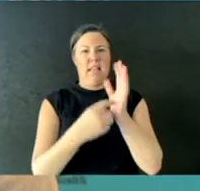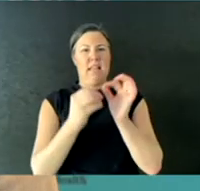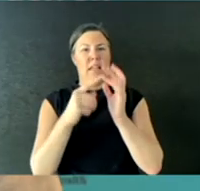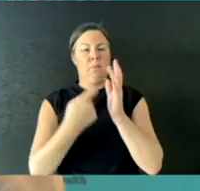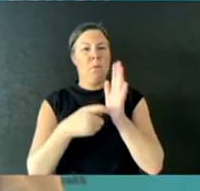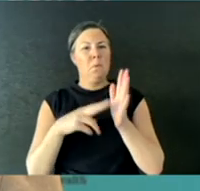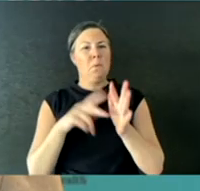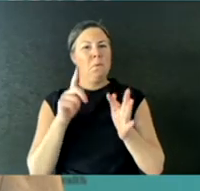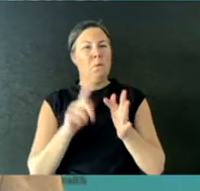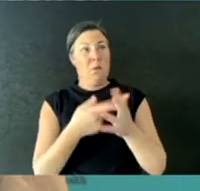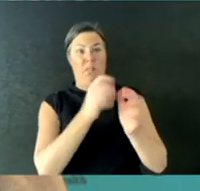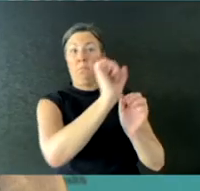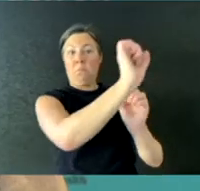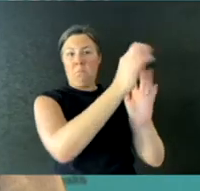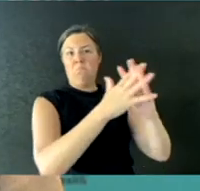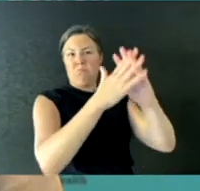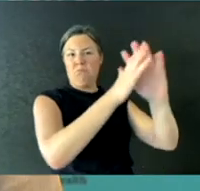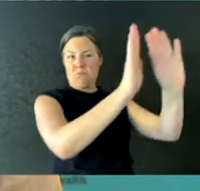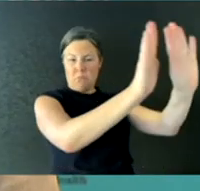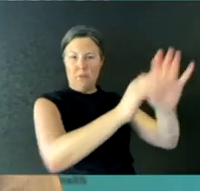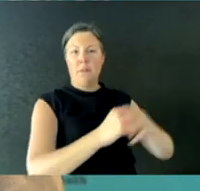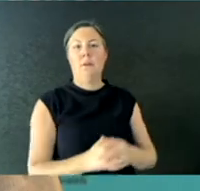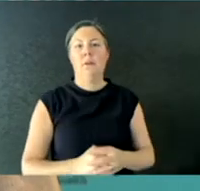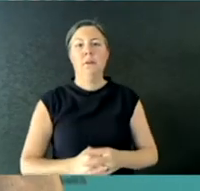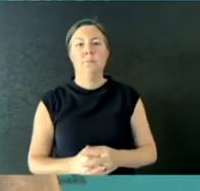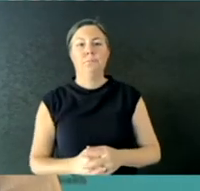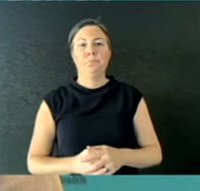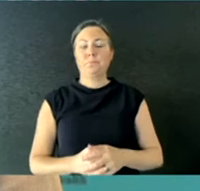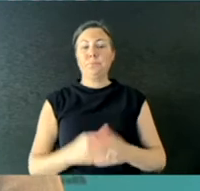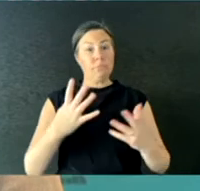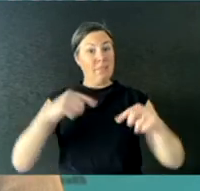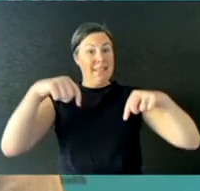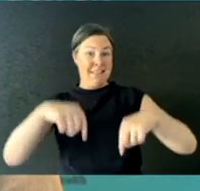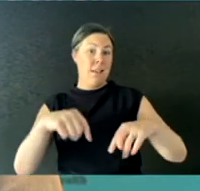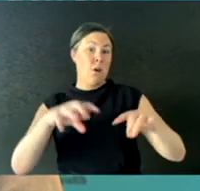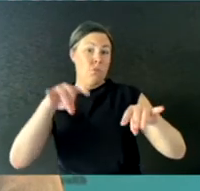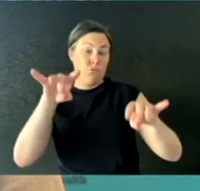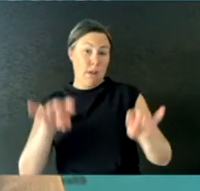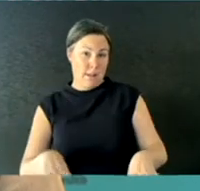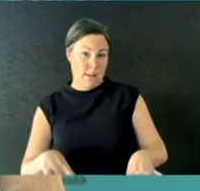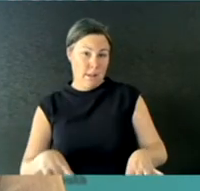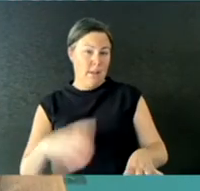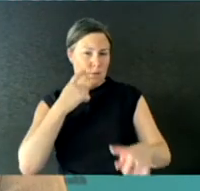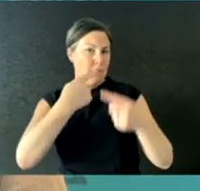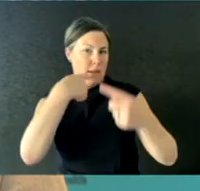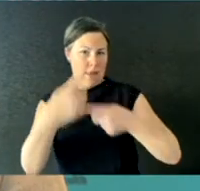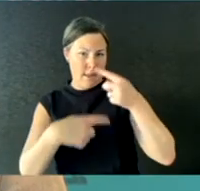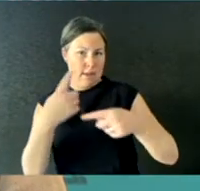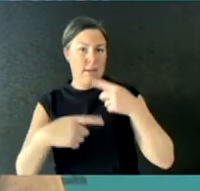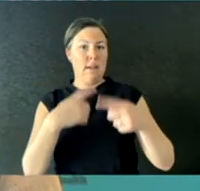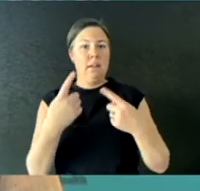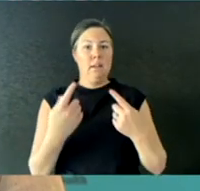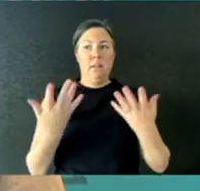Basically, it has always been the case that Australian guidance, US guidance, European